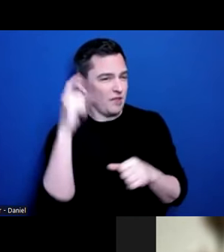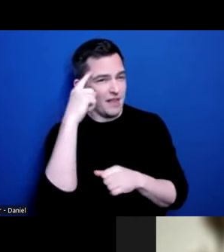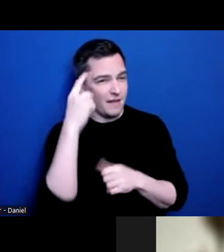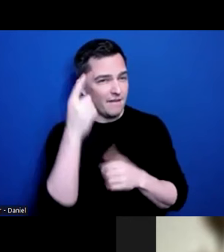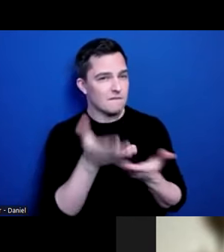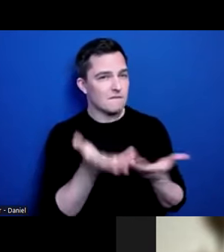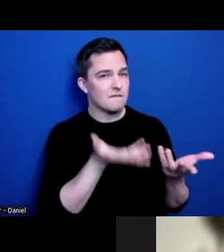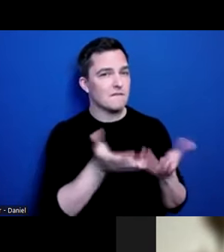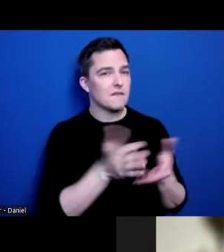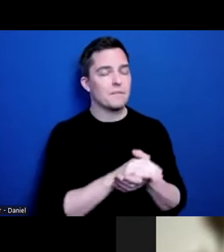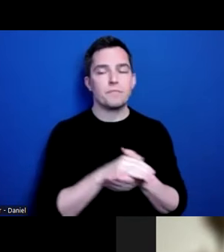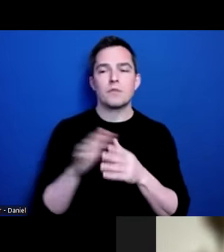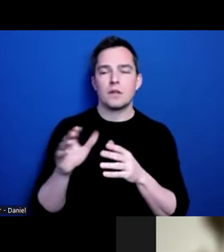Obviously, Dr. Meshue